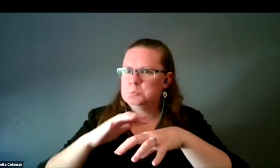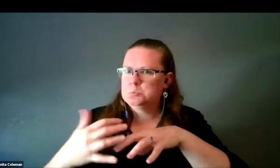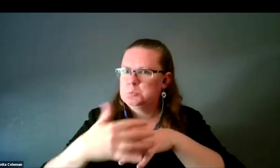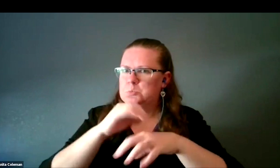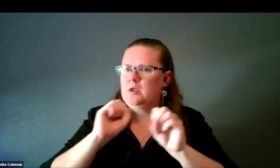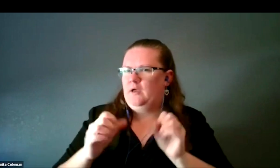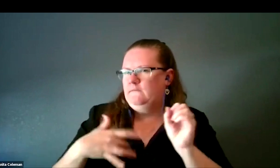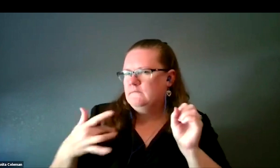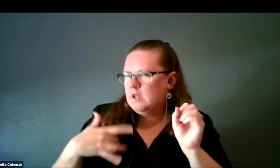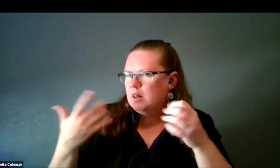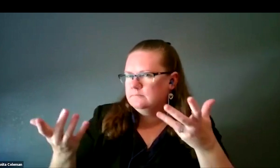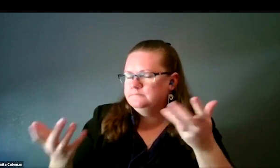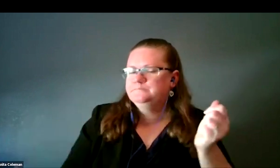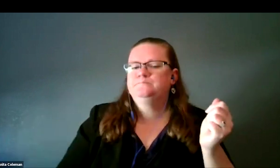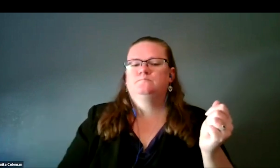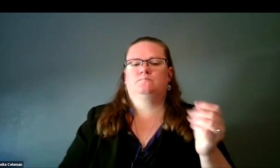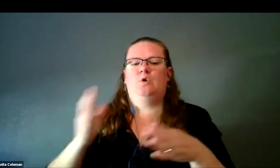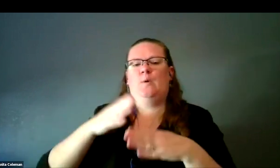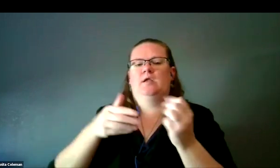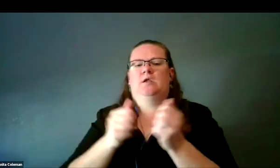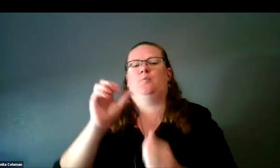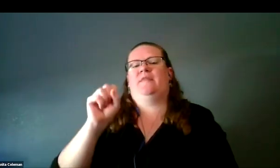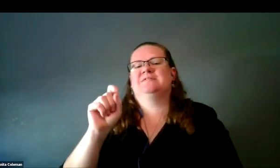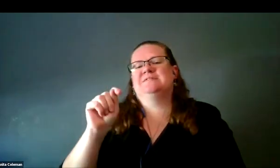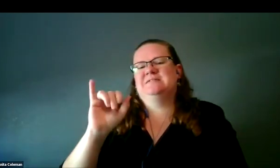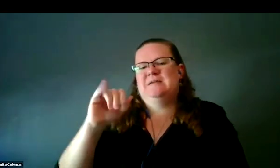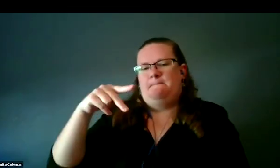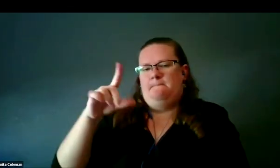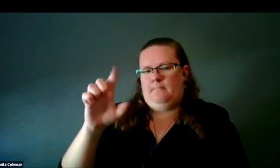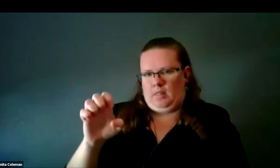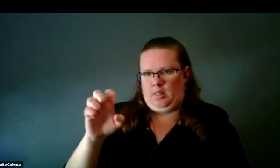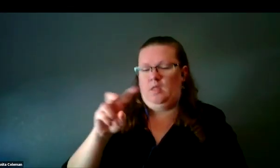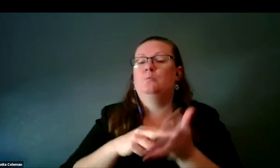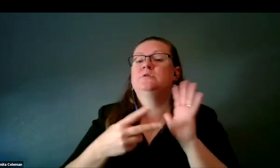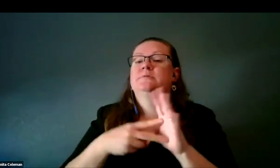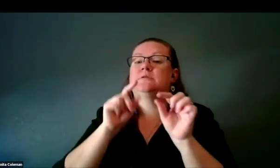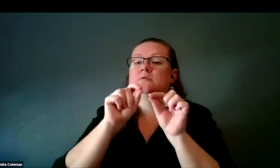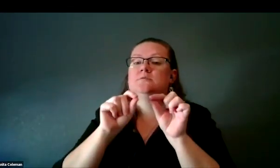We ended up with stipple, something I call stipple, which are spaced dots.